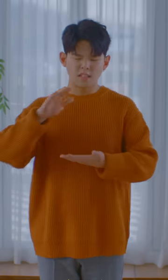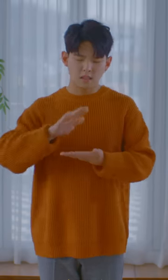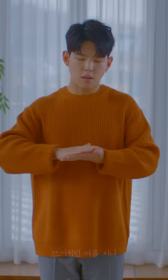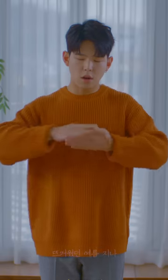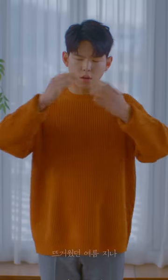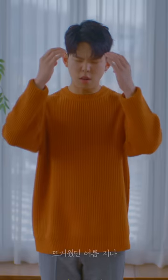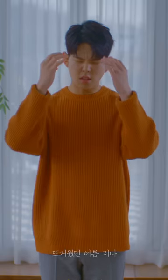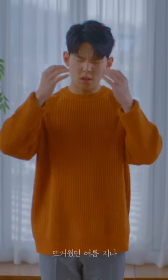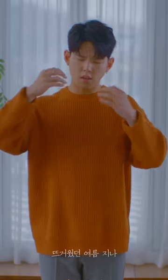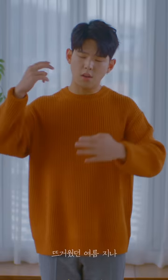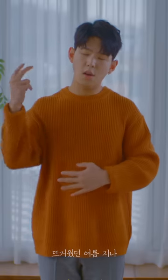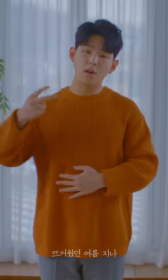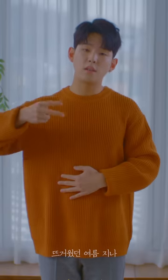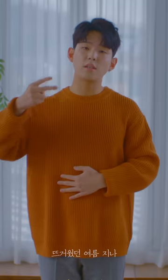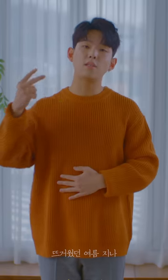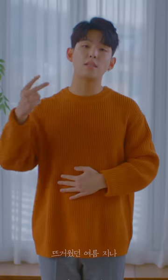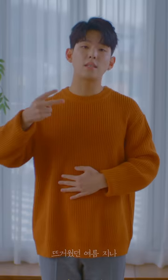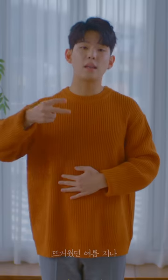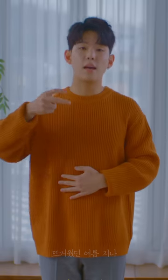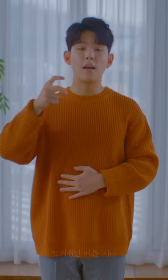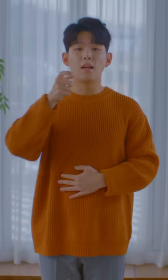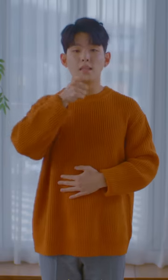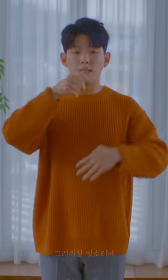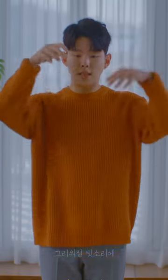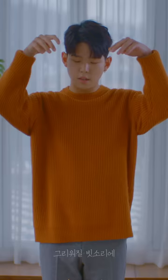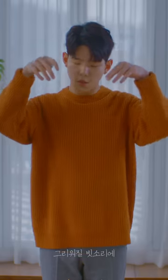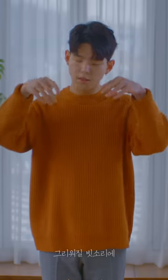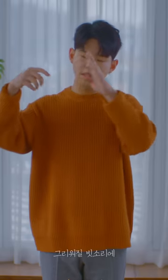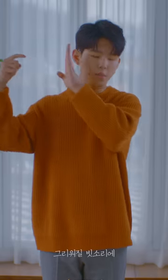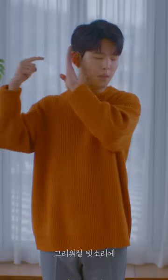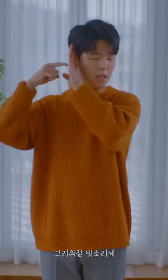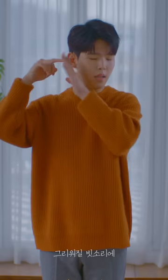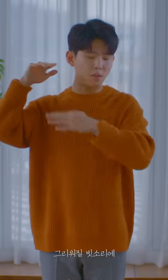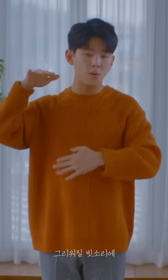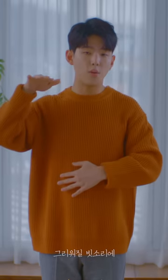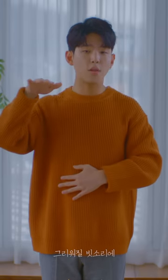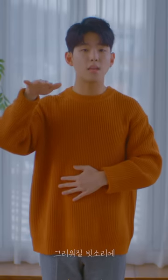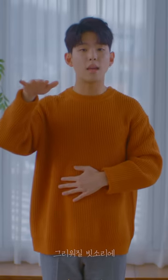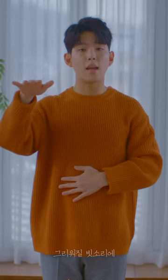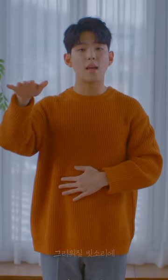After hot muggy summer While missing the sound of rain